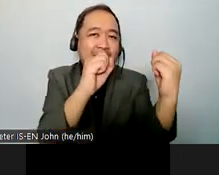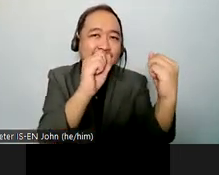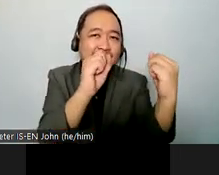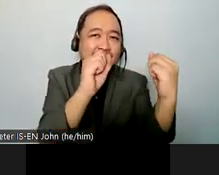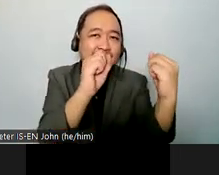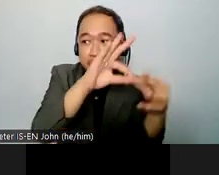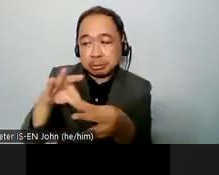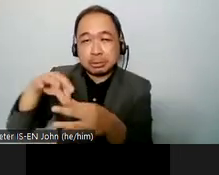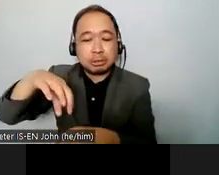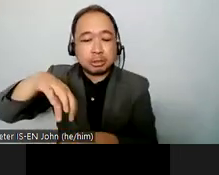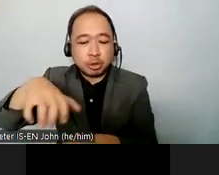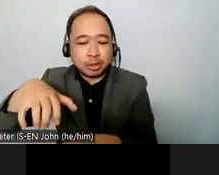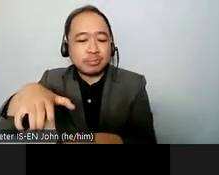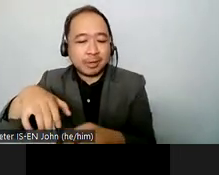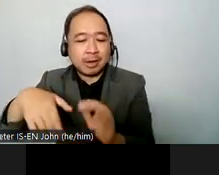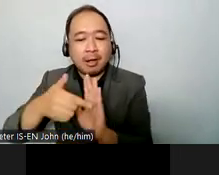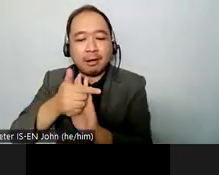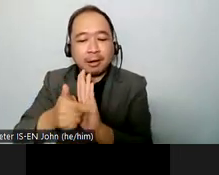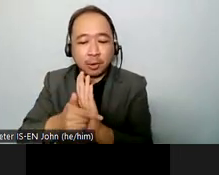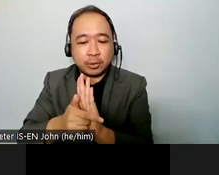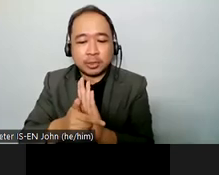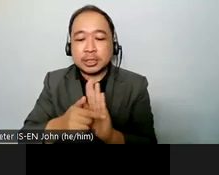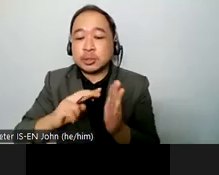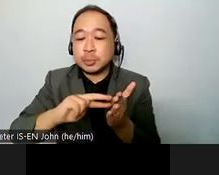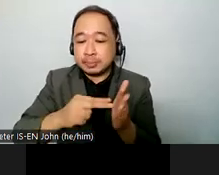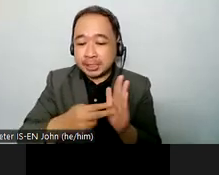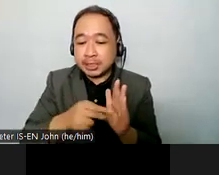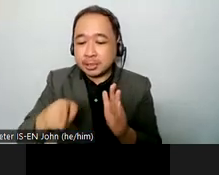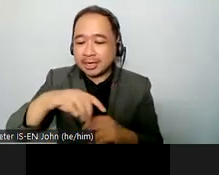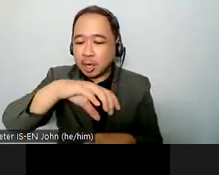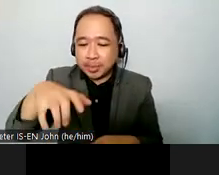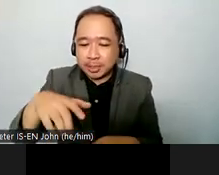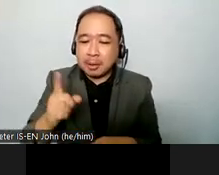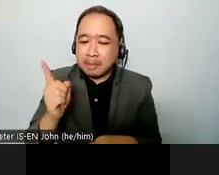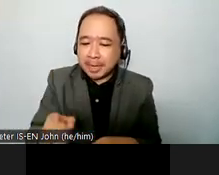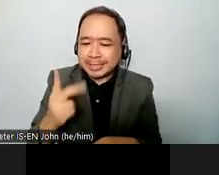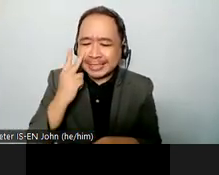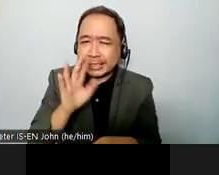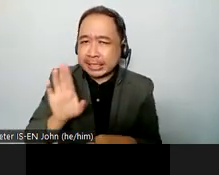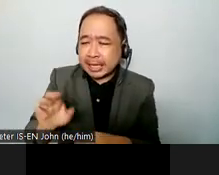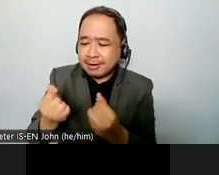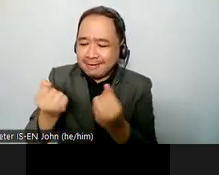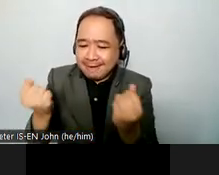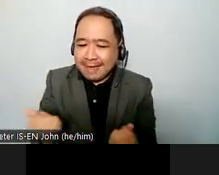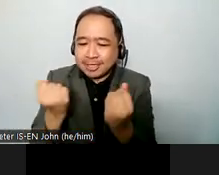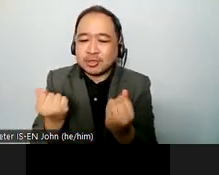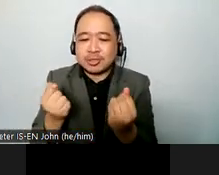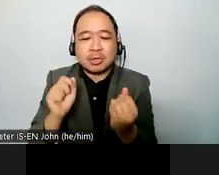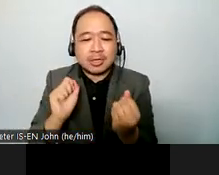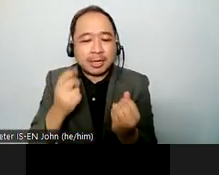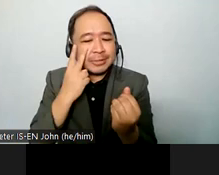the conference of states parties although i need to leave about now to participate in assignment